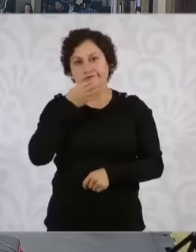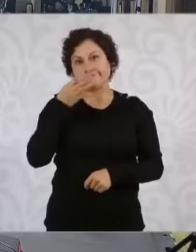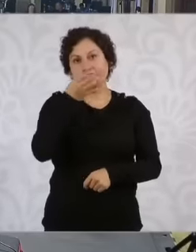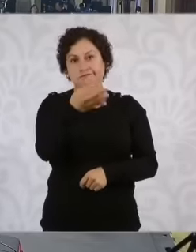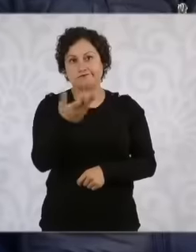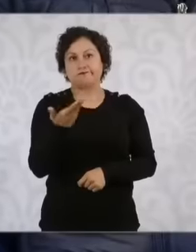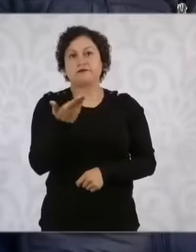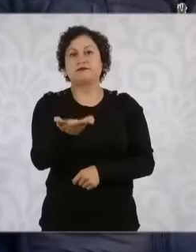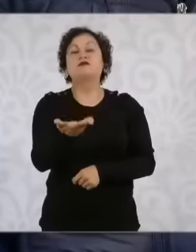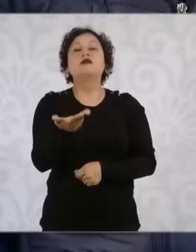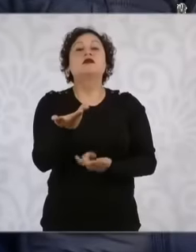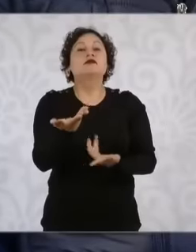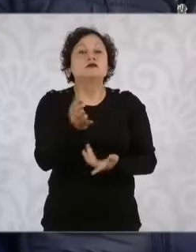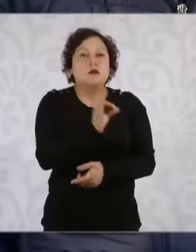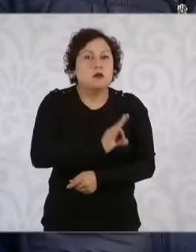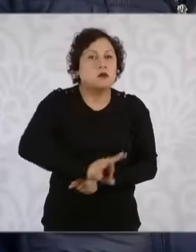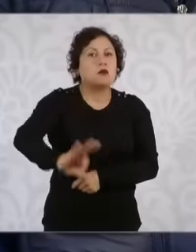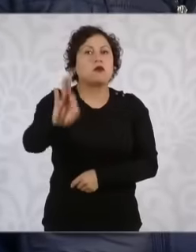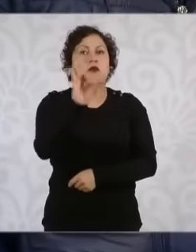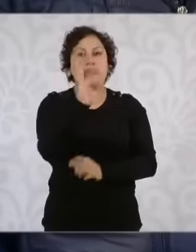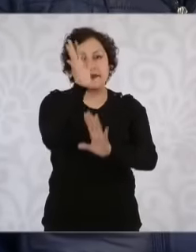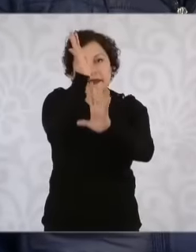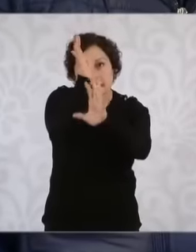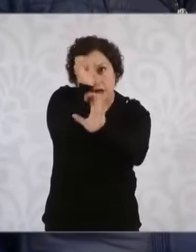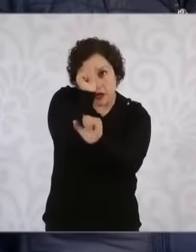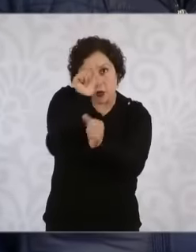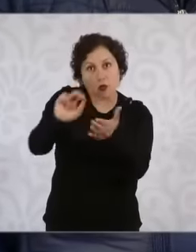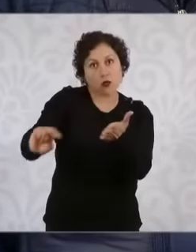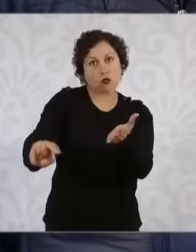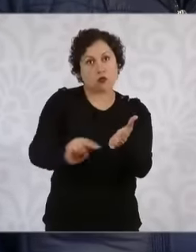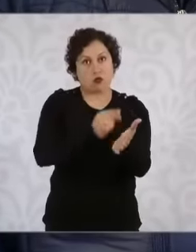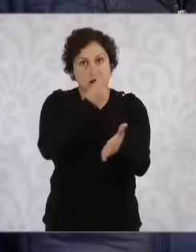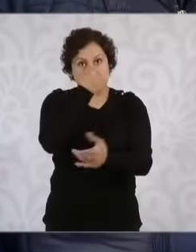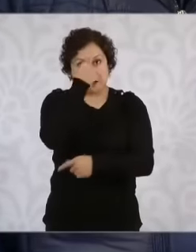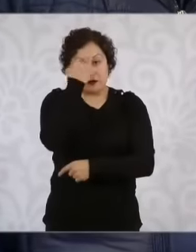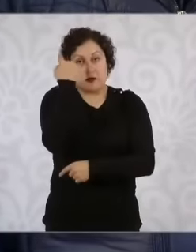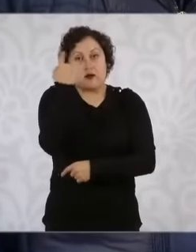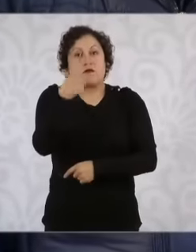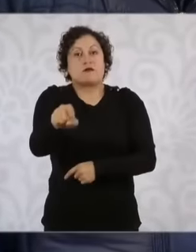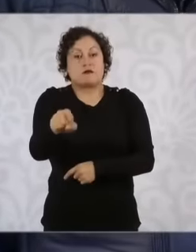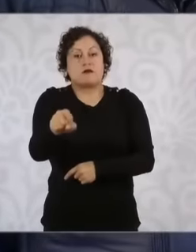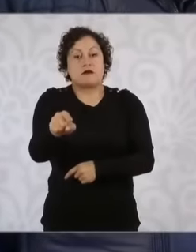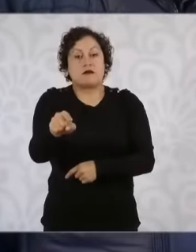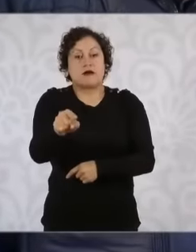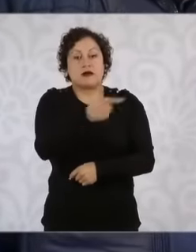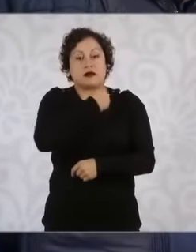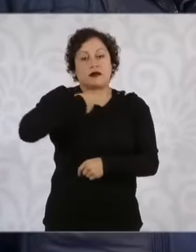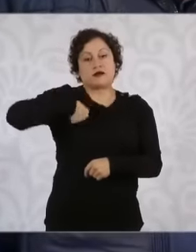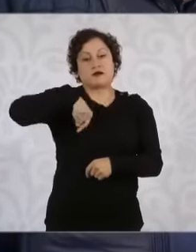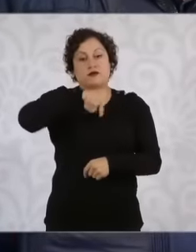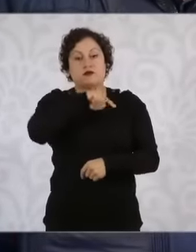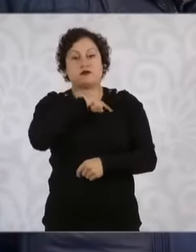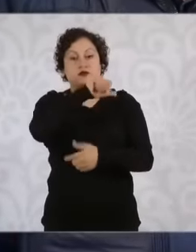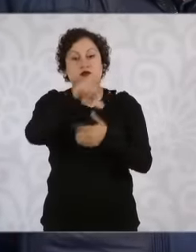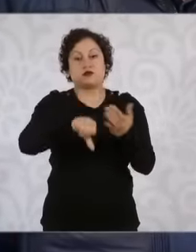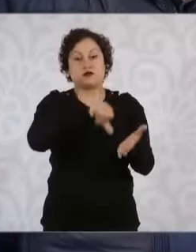framework agreement so that those of us who have in this case have in mind health center you know San Toc